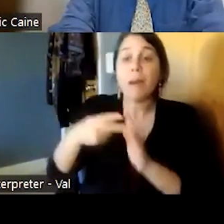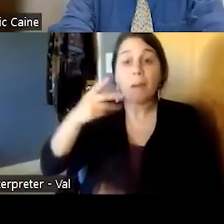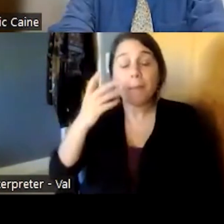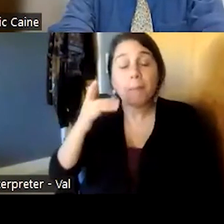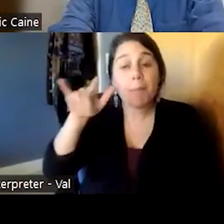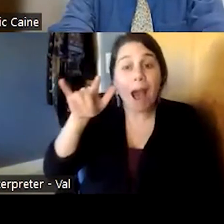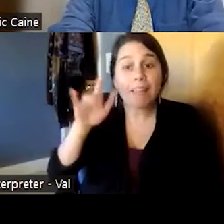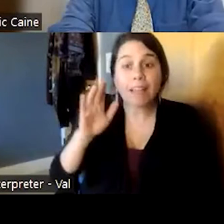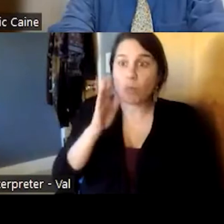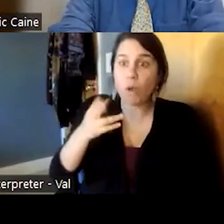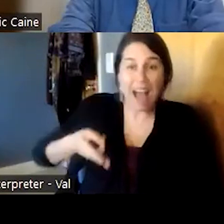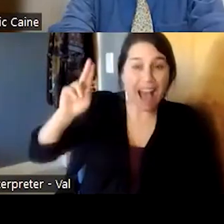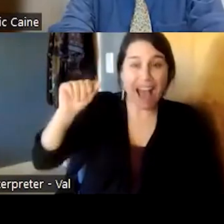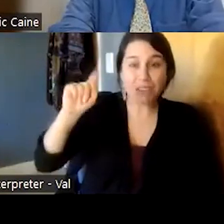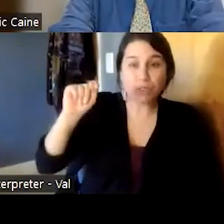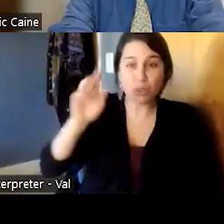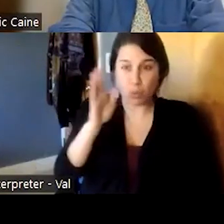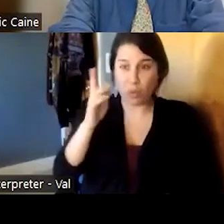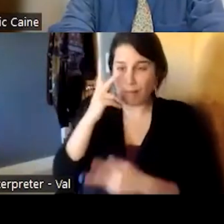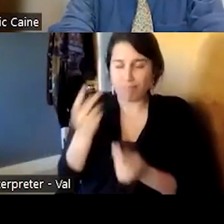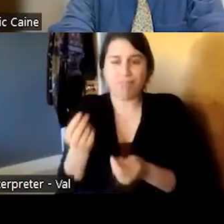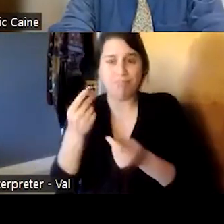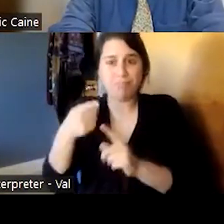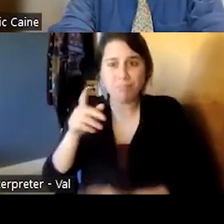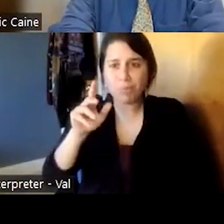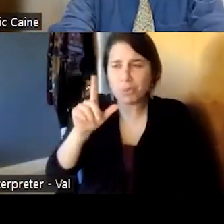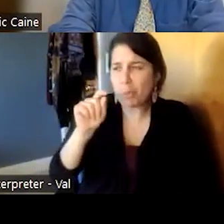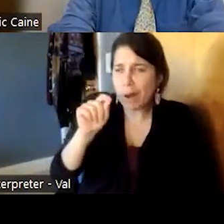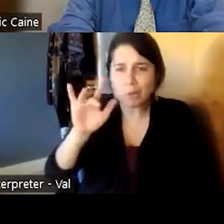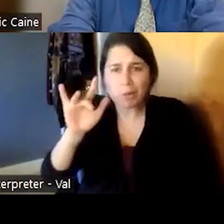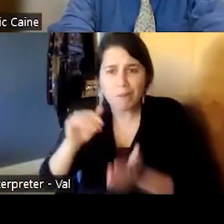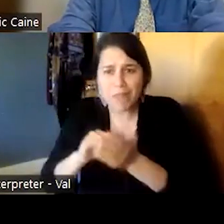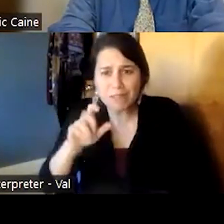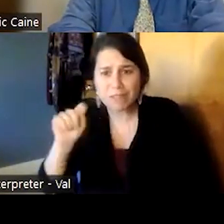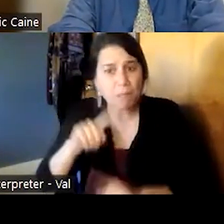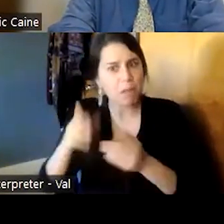passed out at the equivalent of 20 or 25 000 feet but other people went to 30 000 feet